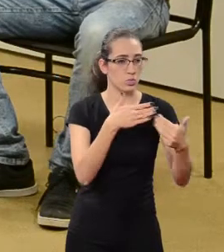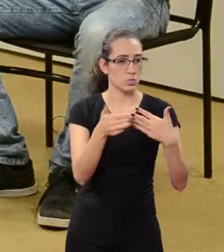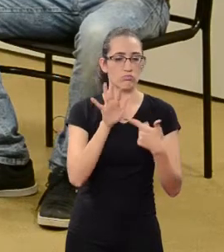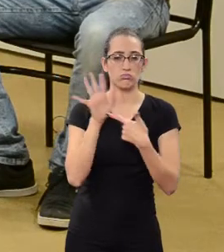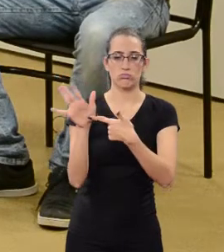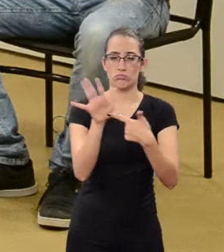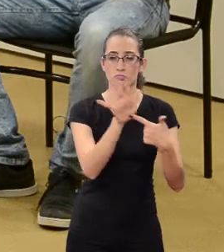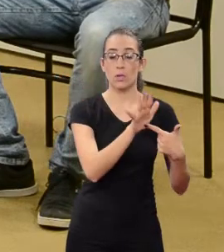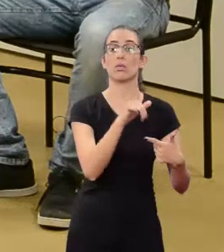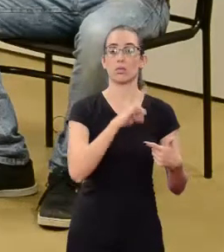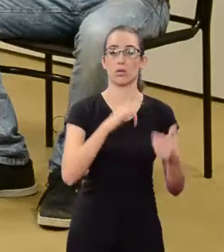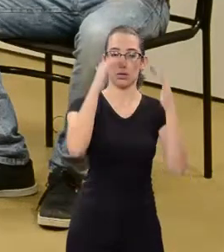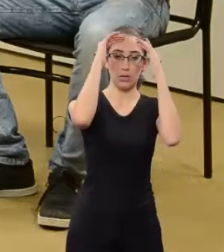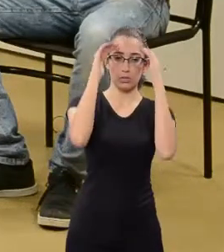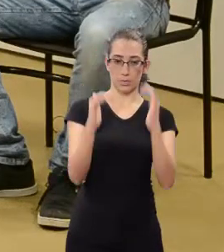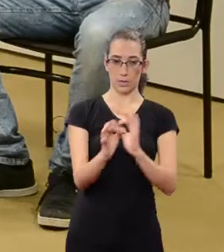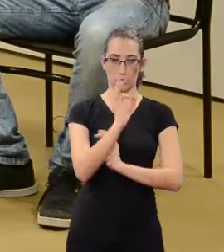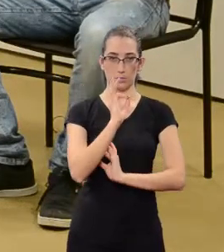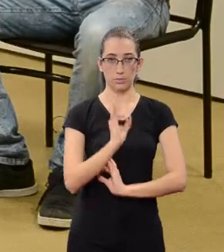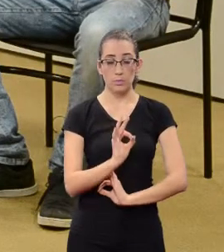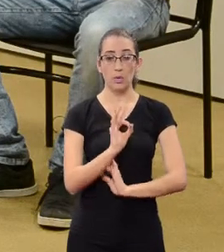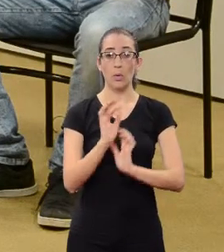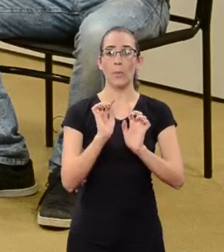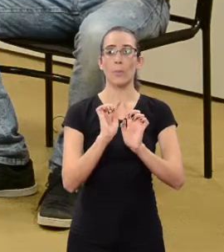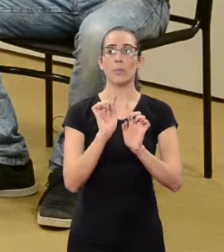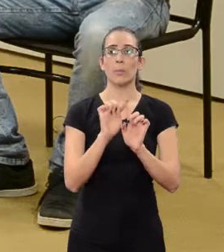whatever they are, are respected.